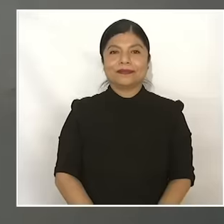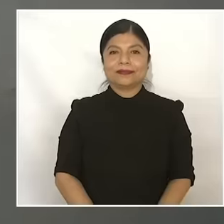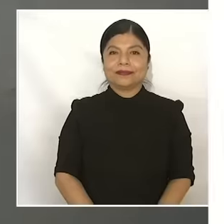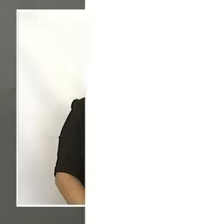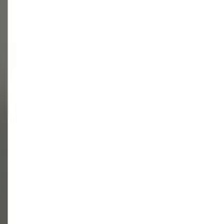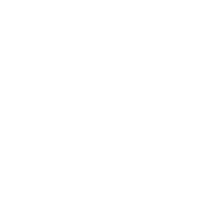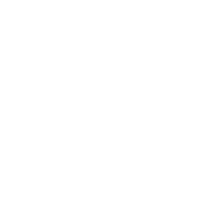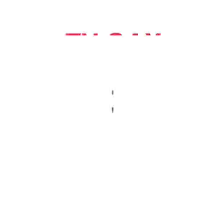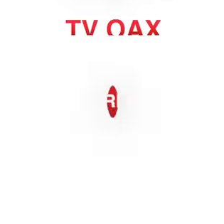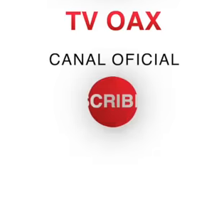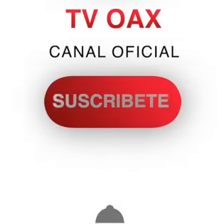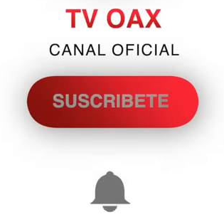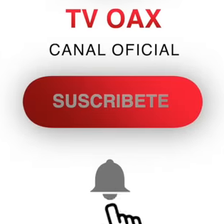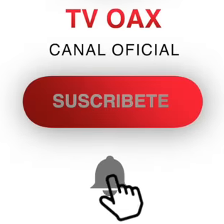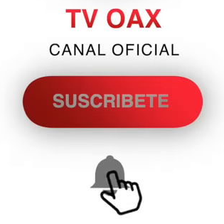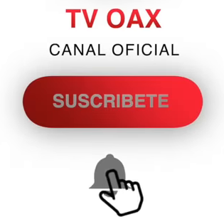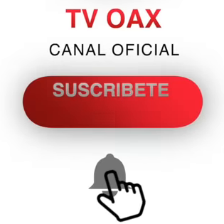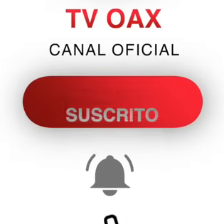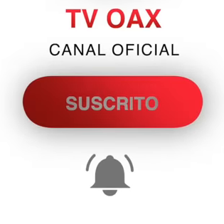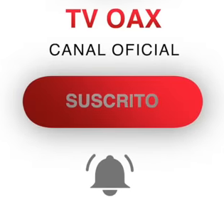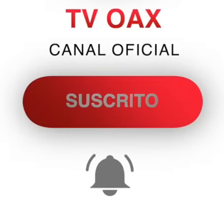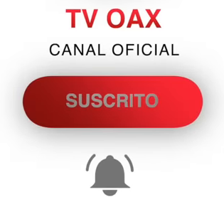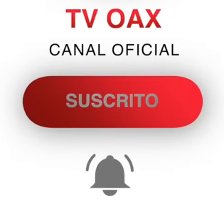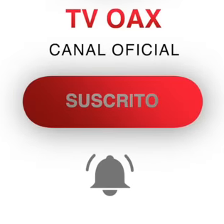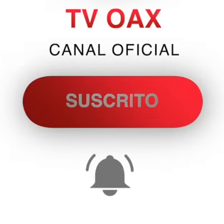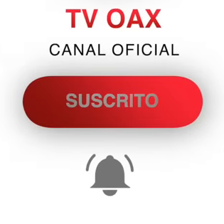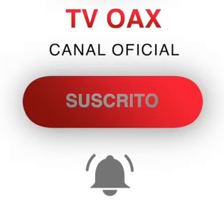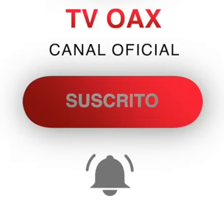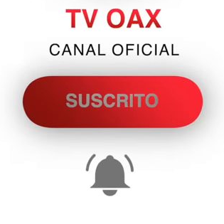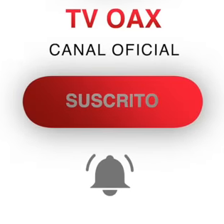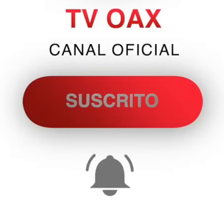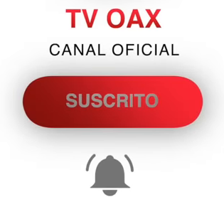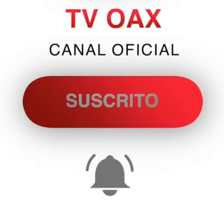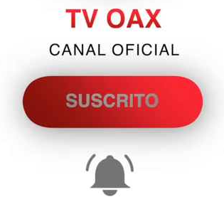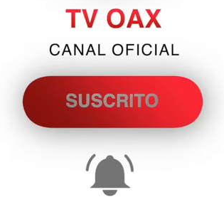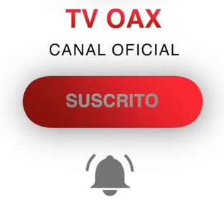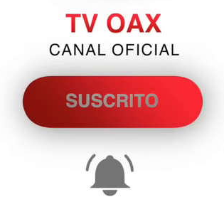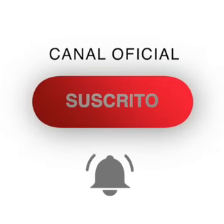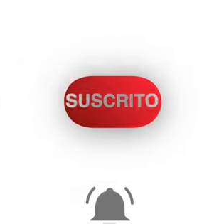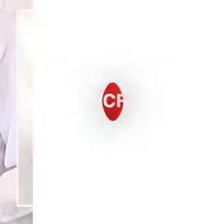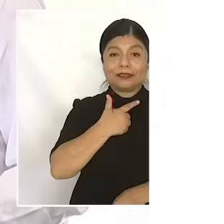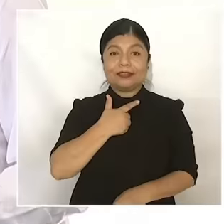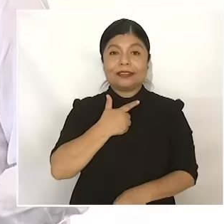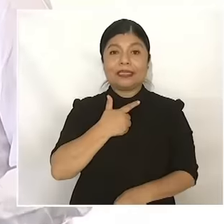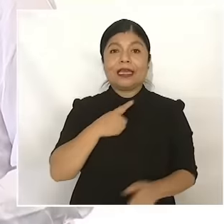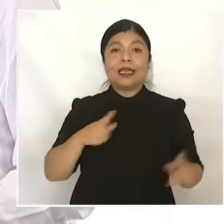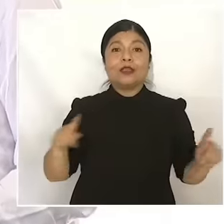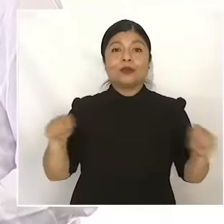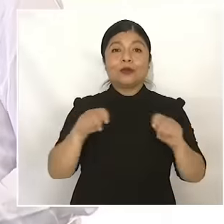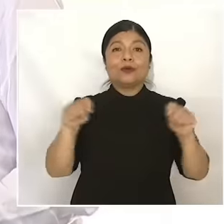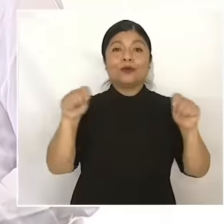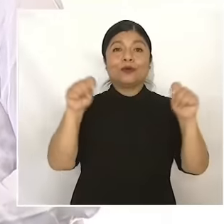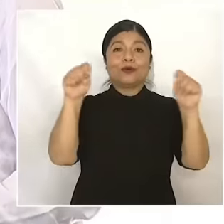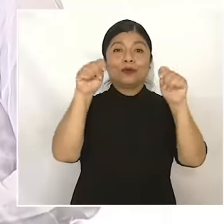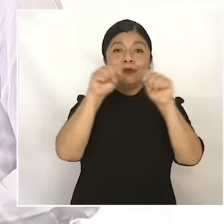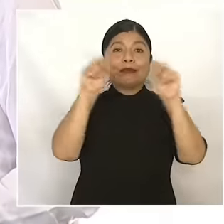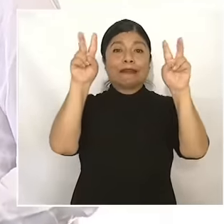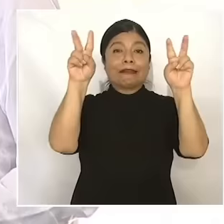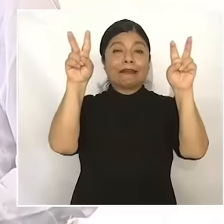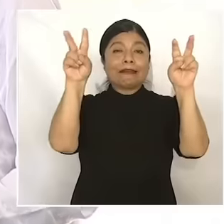Thursday night is dedicated to Tulum, well, who helped a lot, I said.